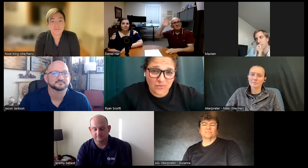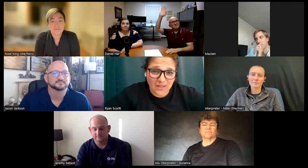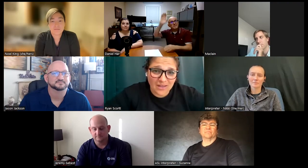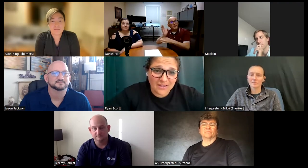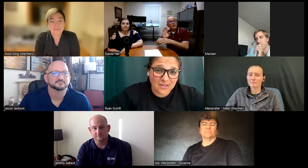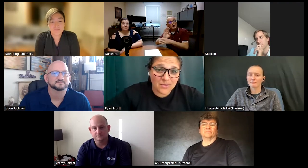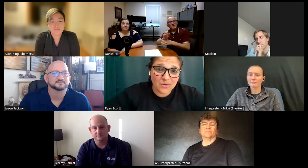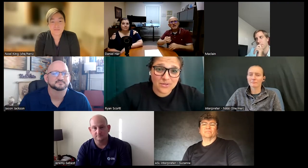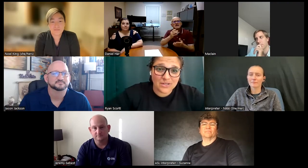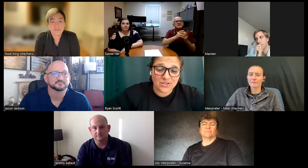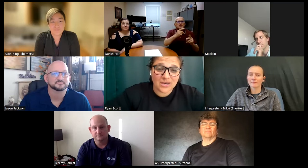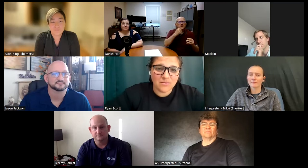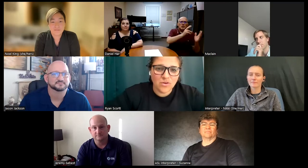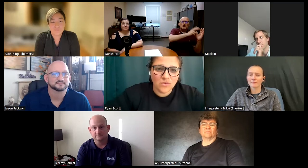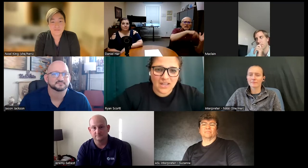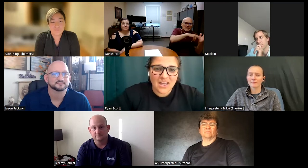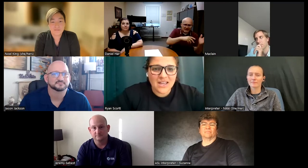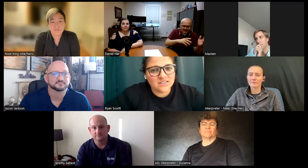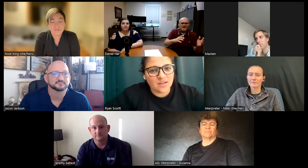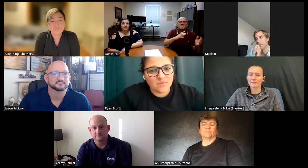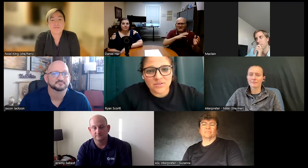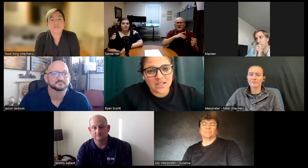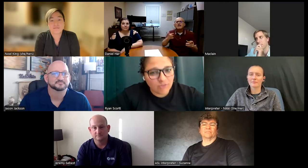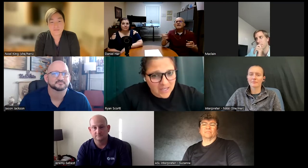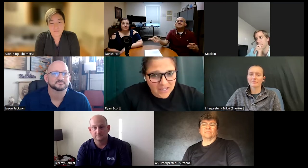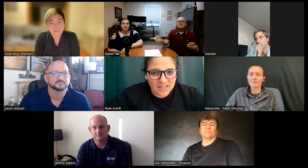movie and some people would raise their hand movie and some people say reading